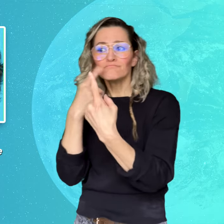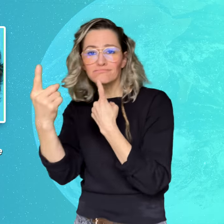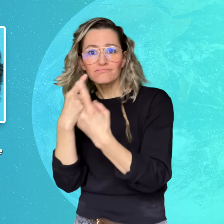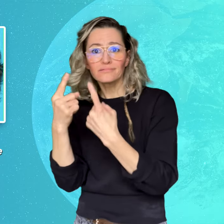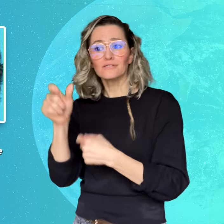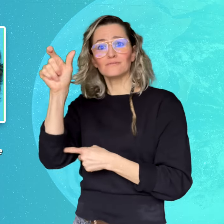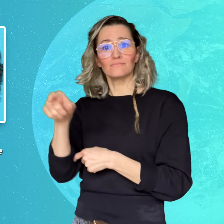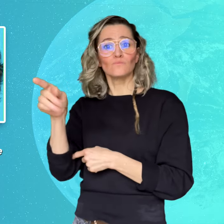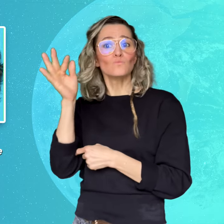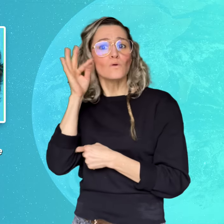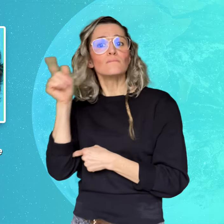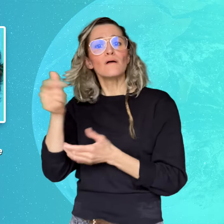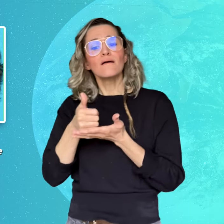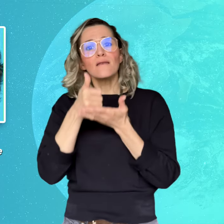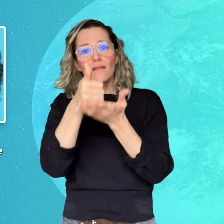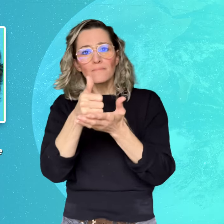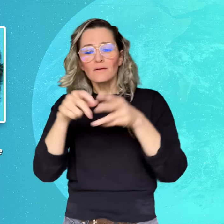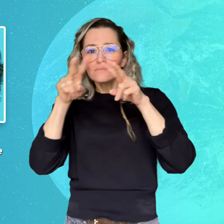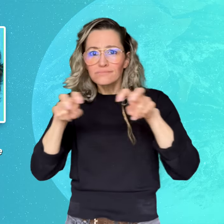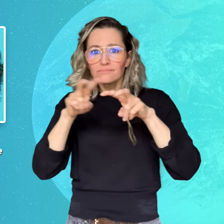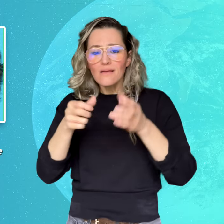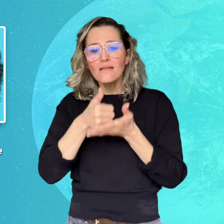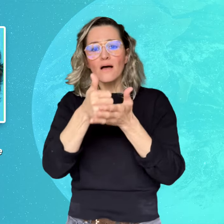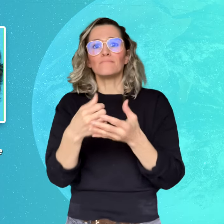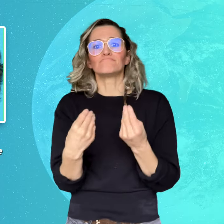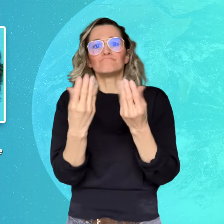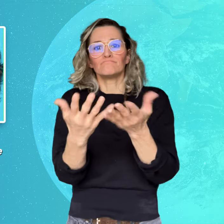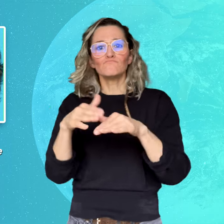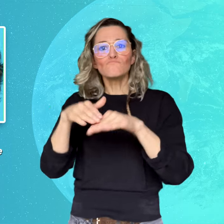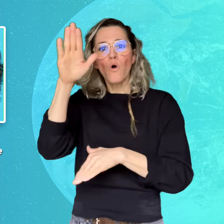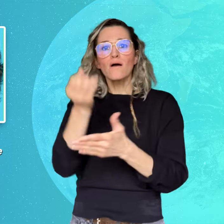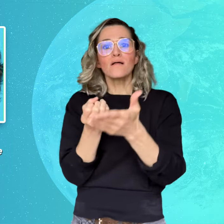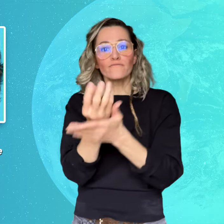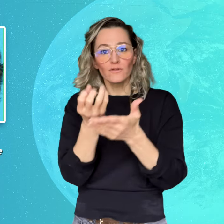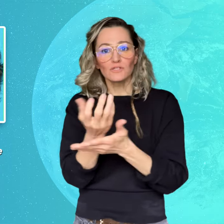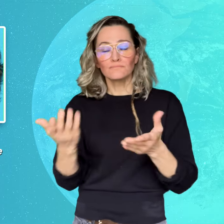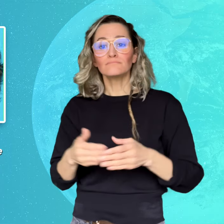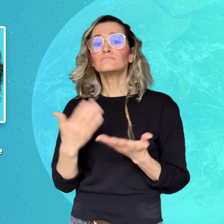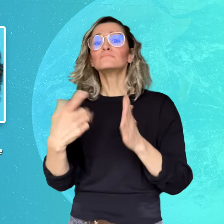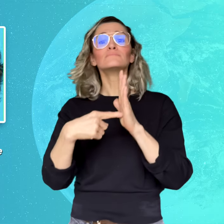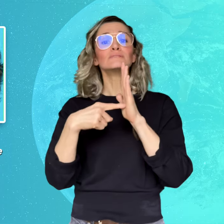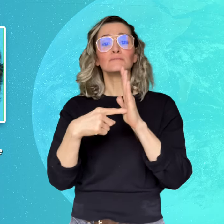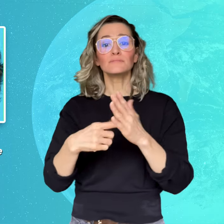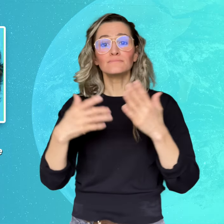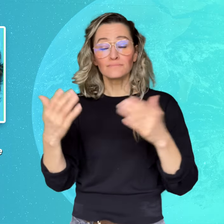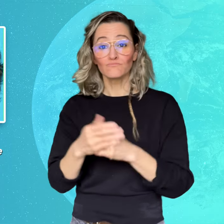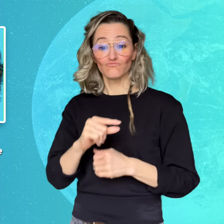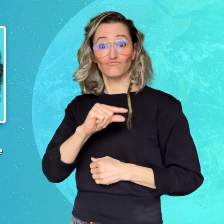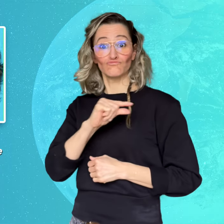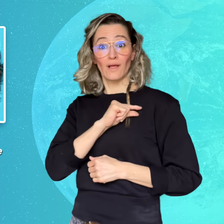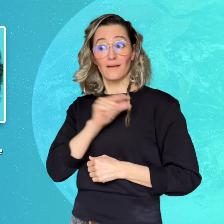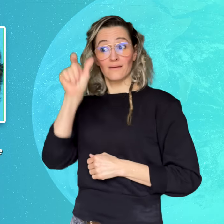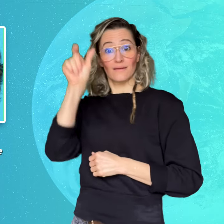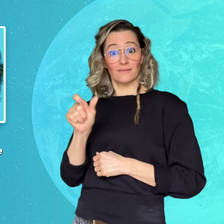that Whitaker had sent her on the day of his death indicated